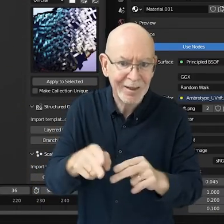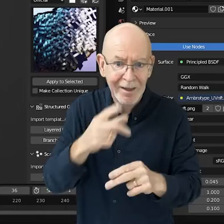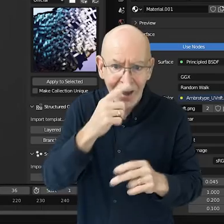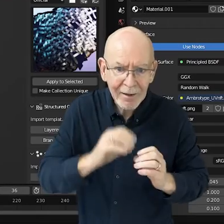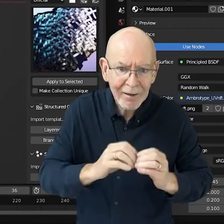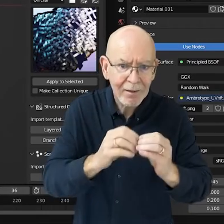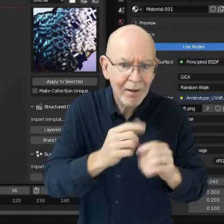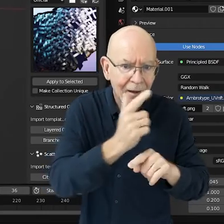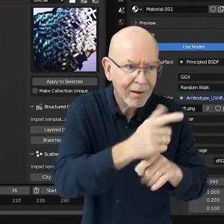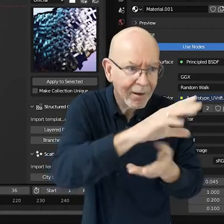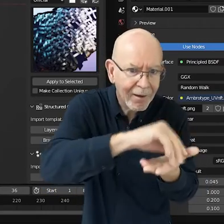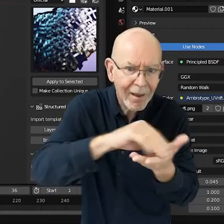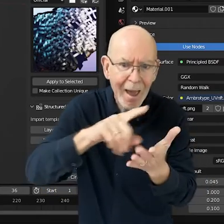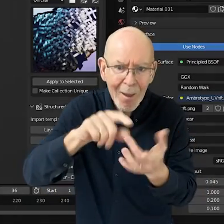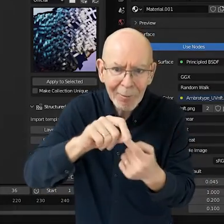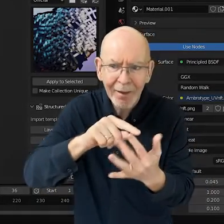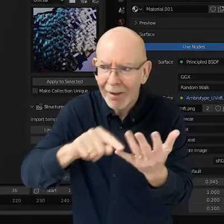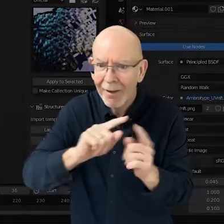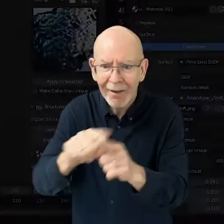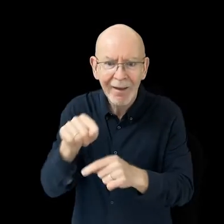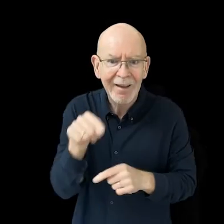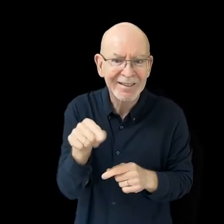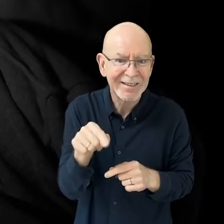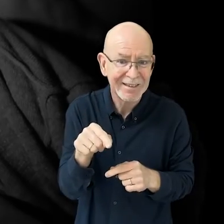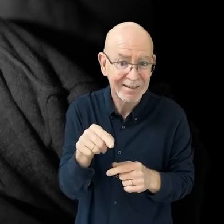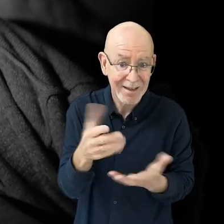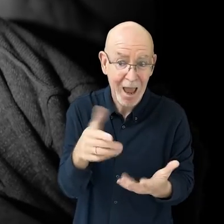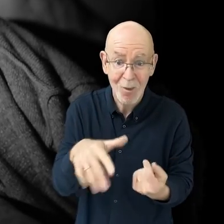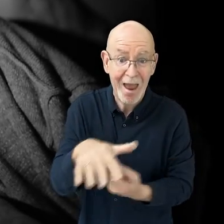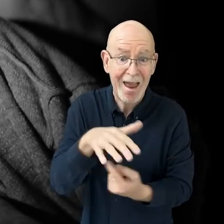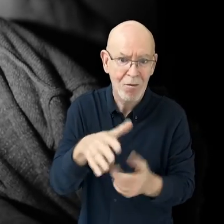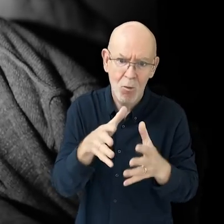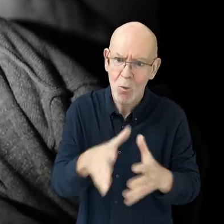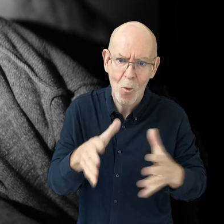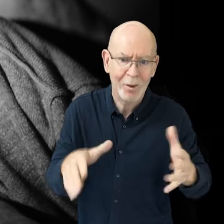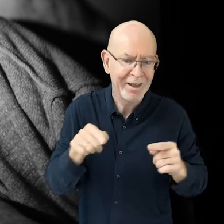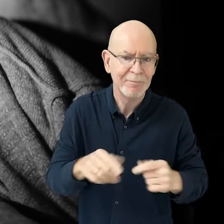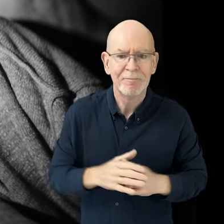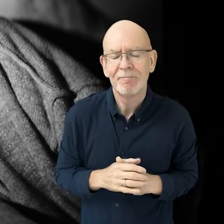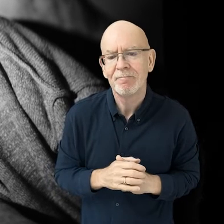that you can do different things with IP, with NFTs, with a genre that is growing.